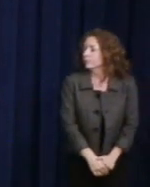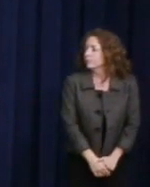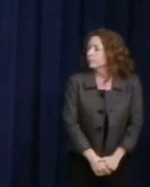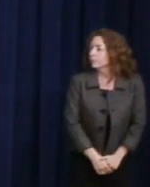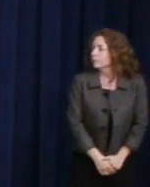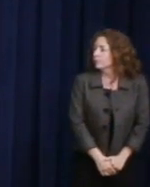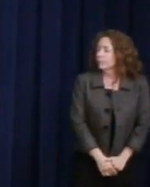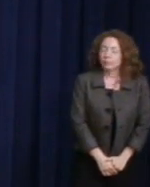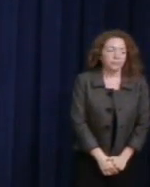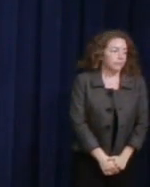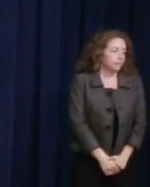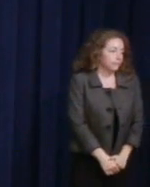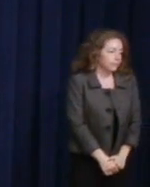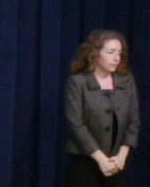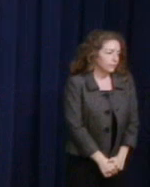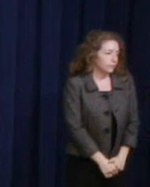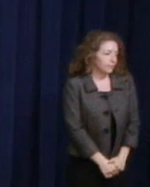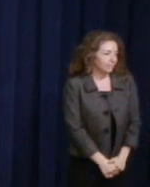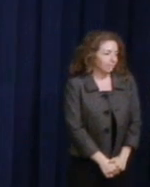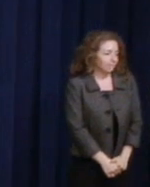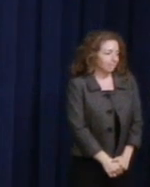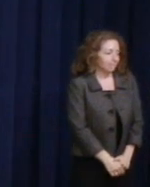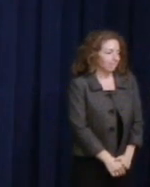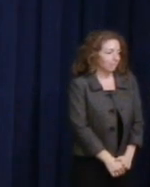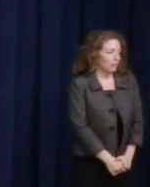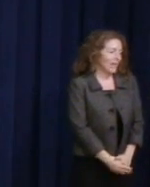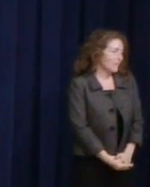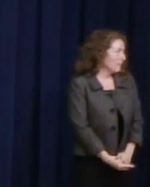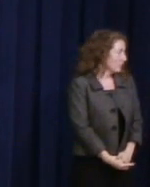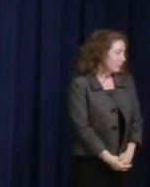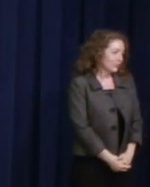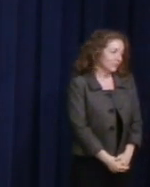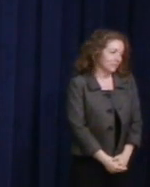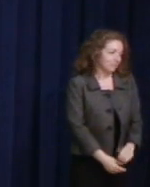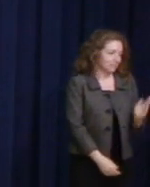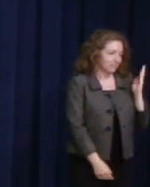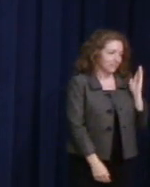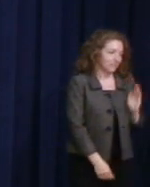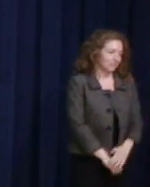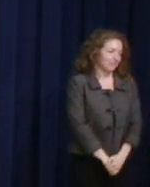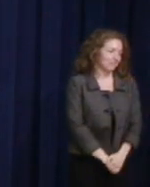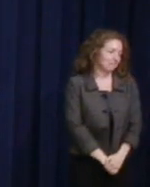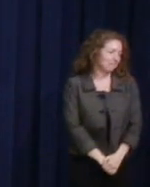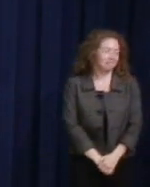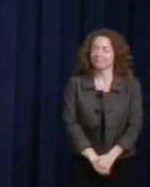Stuart Milk: It's a great, great honor